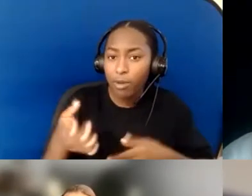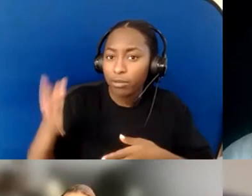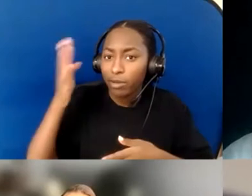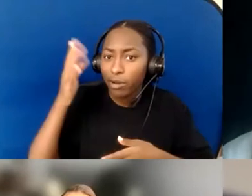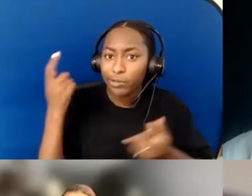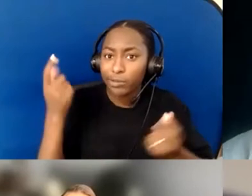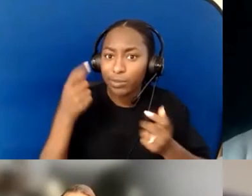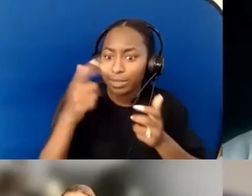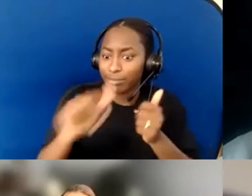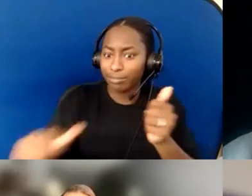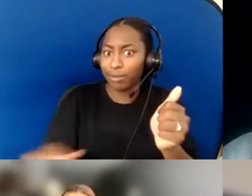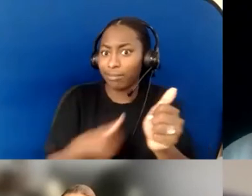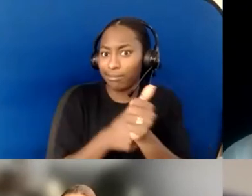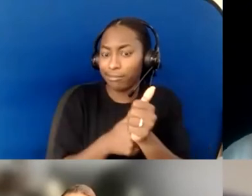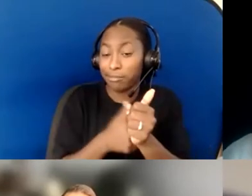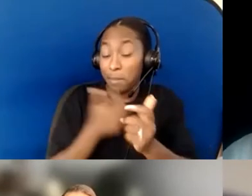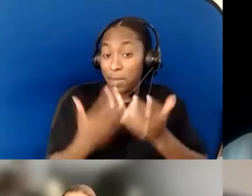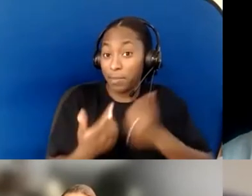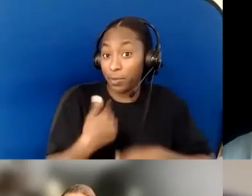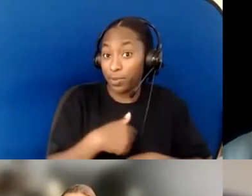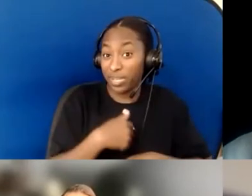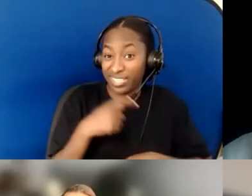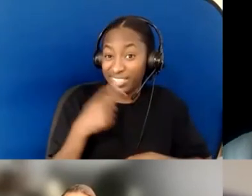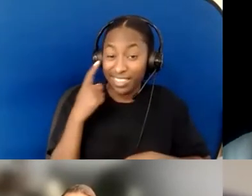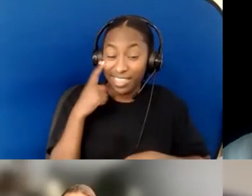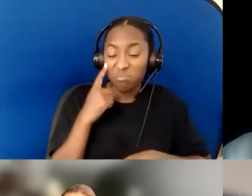What we think is a small step or a small start